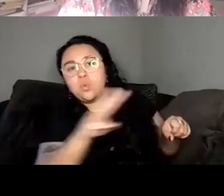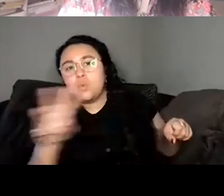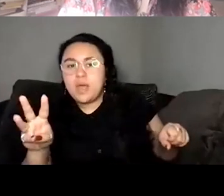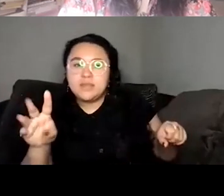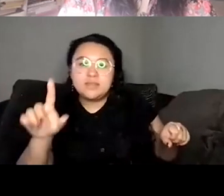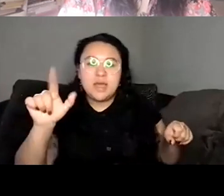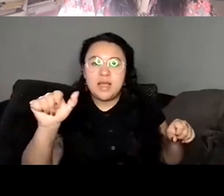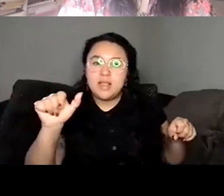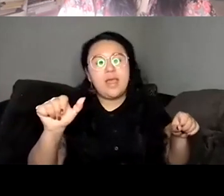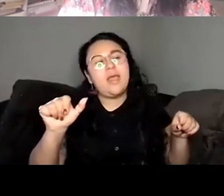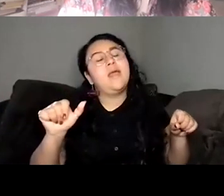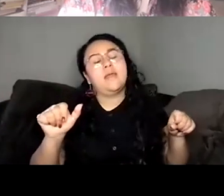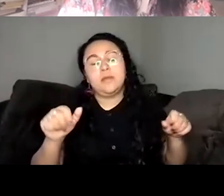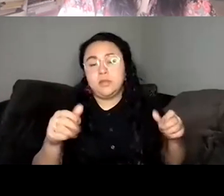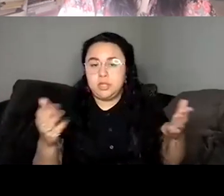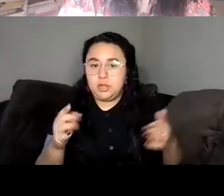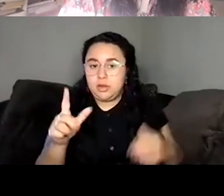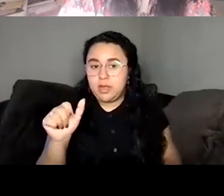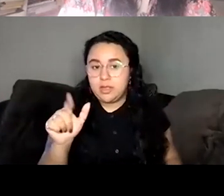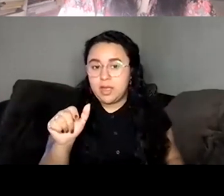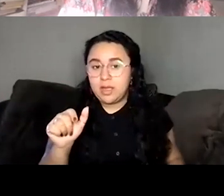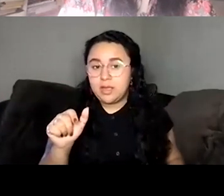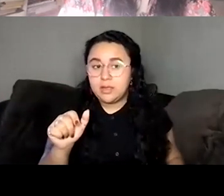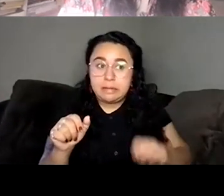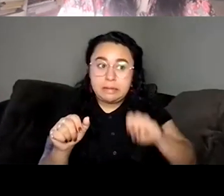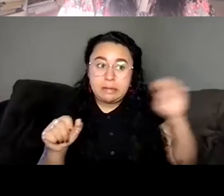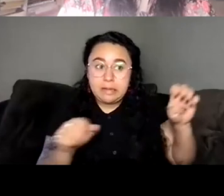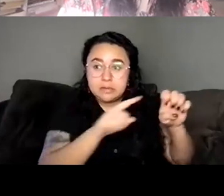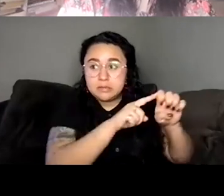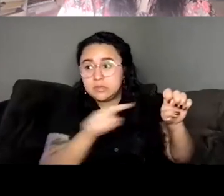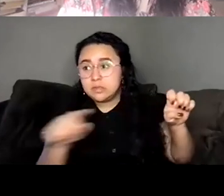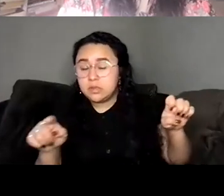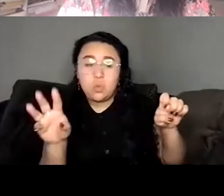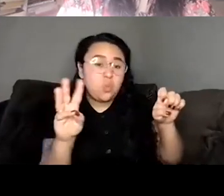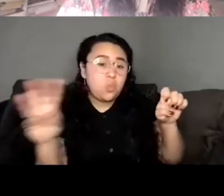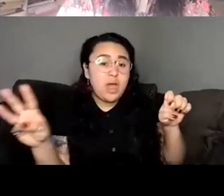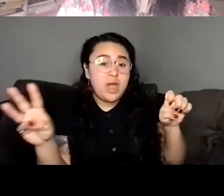deal if you're from LA like to go from the east side to the west side. And I got this